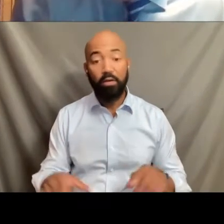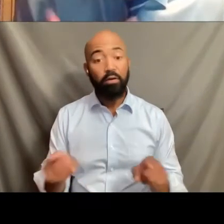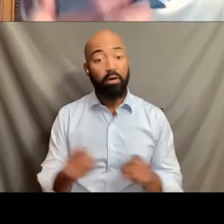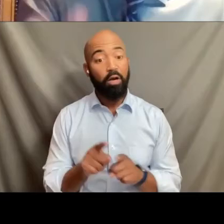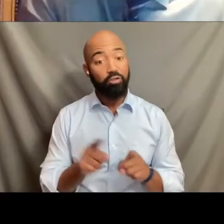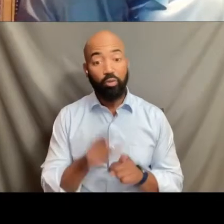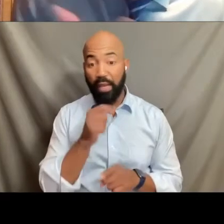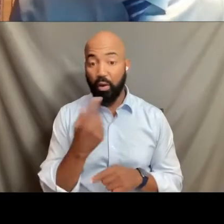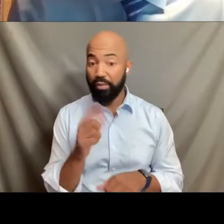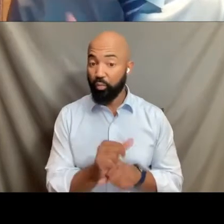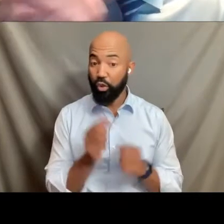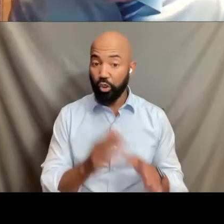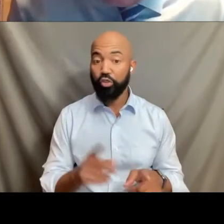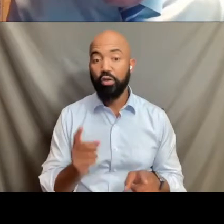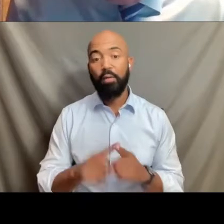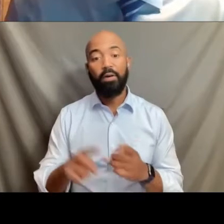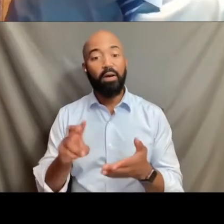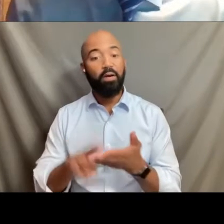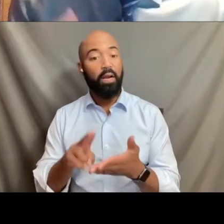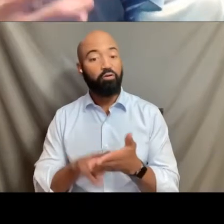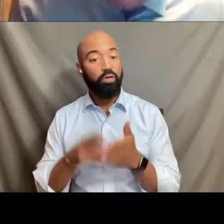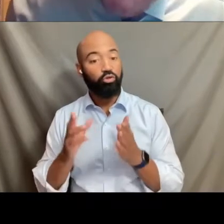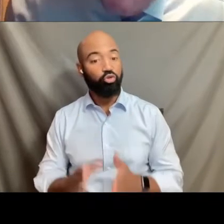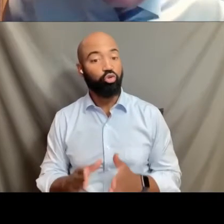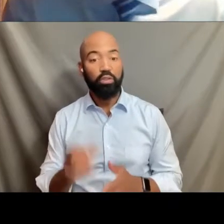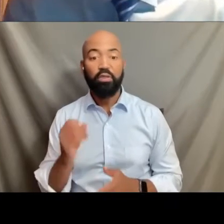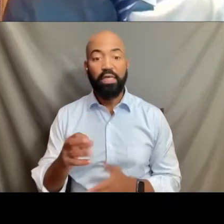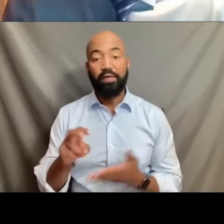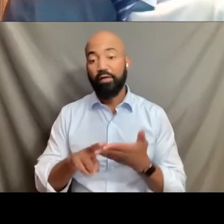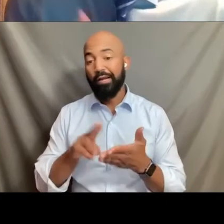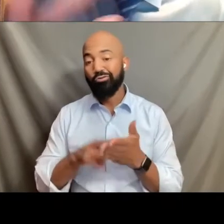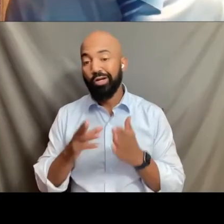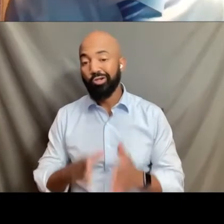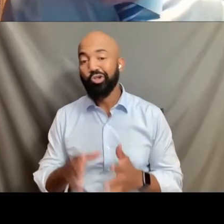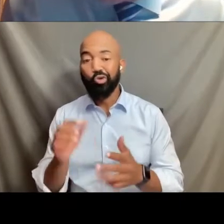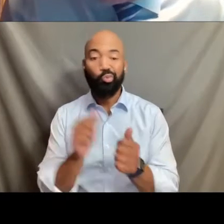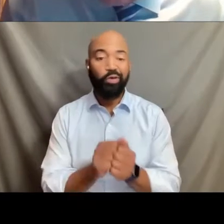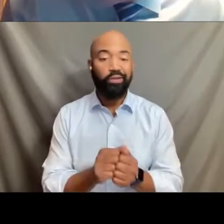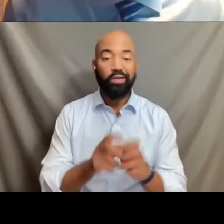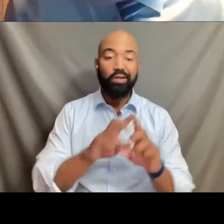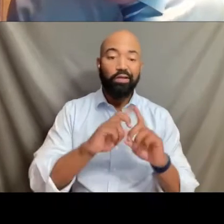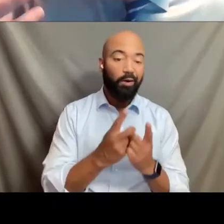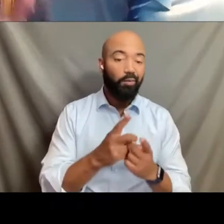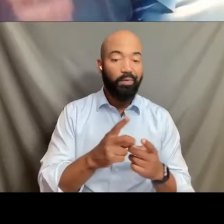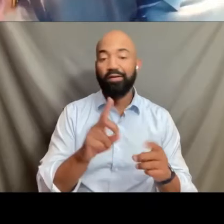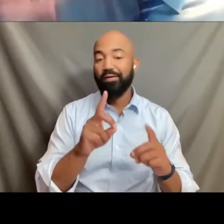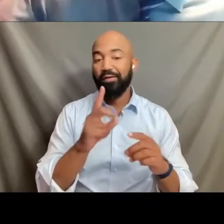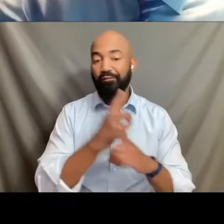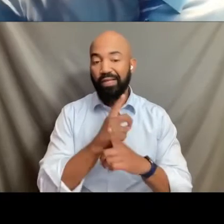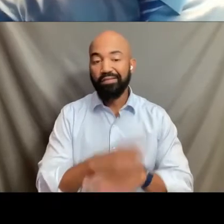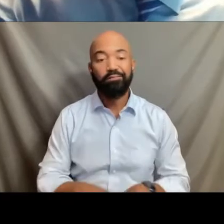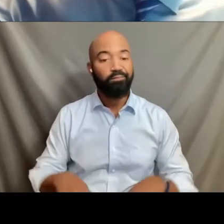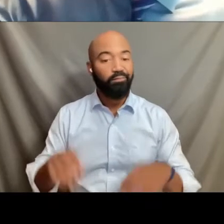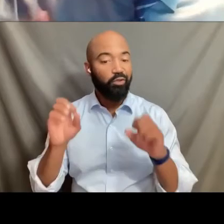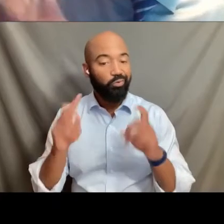So if I'm a contractor with the defense department, with the commerce department, with the education department, and I employ people,